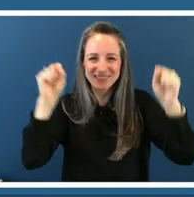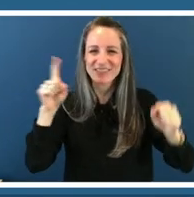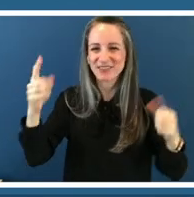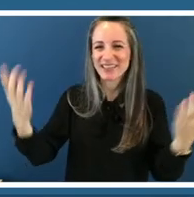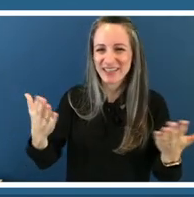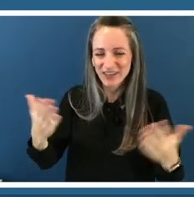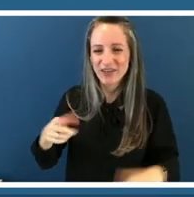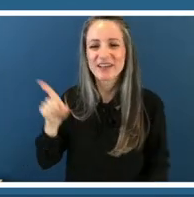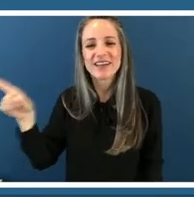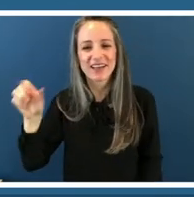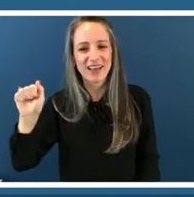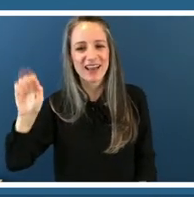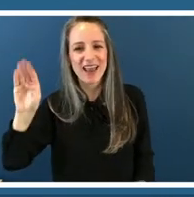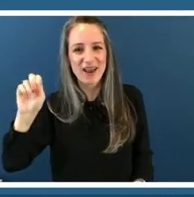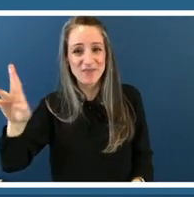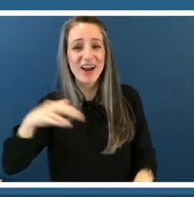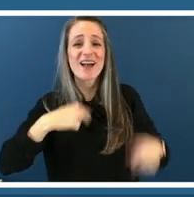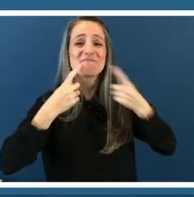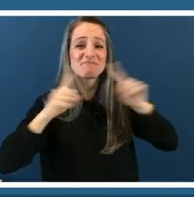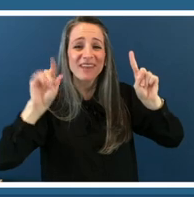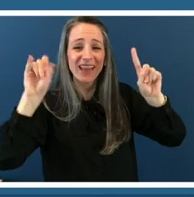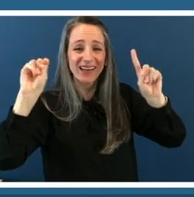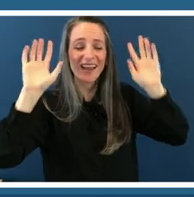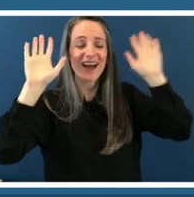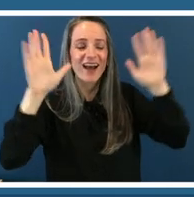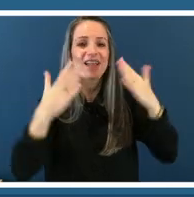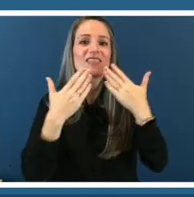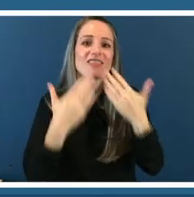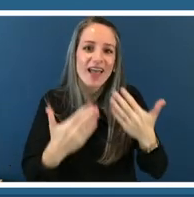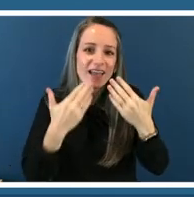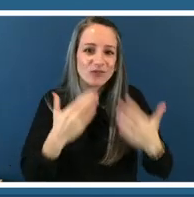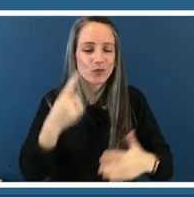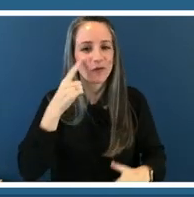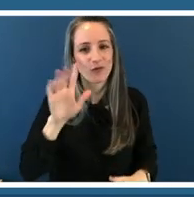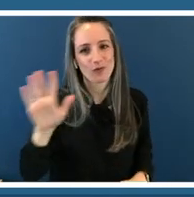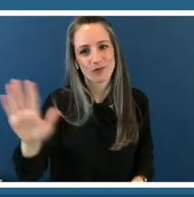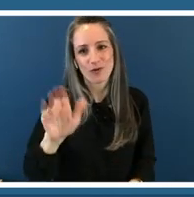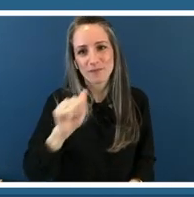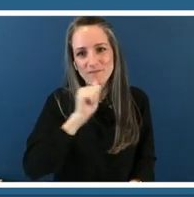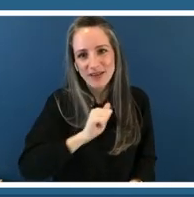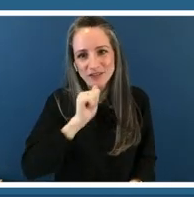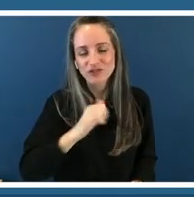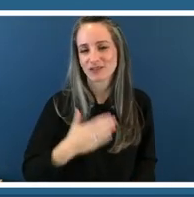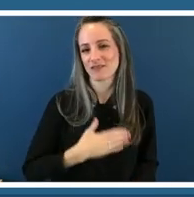oh my gosh thank you guys so much for your patience i'm happy to be here